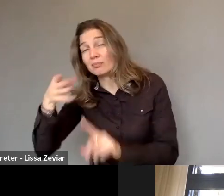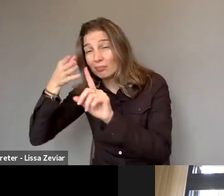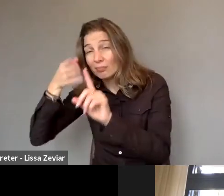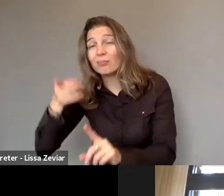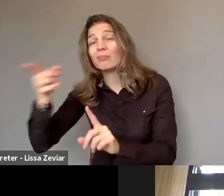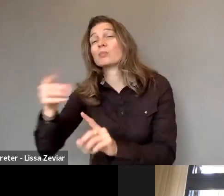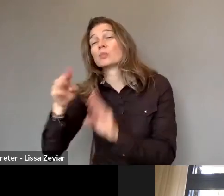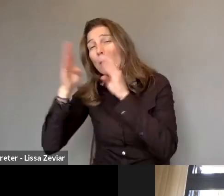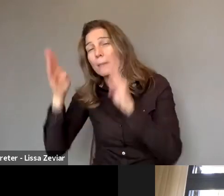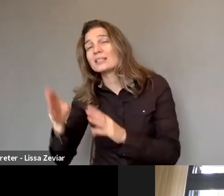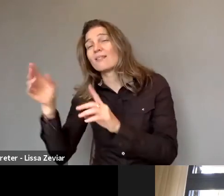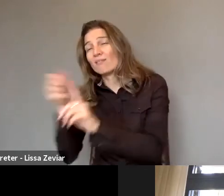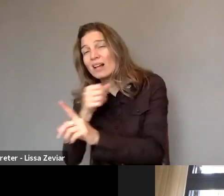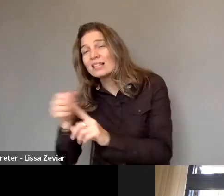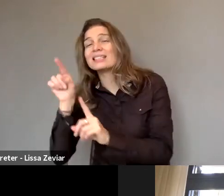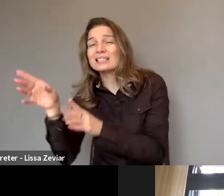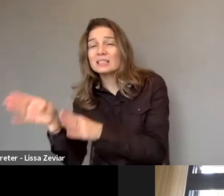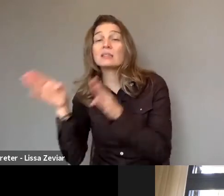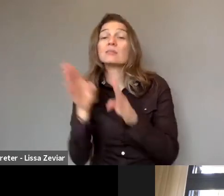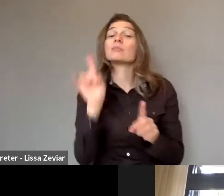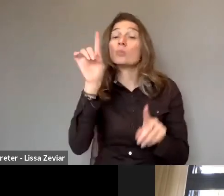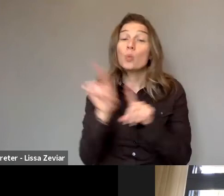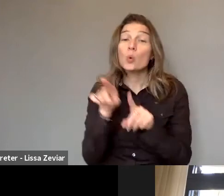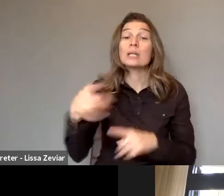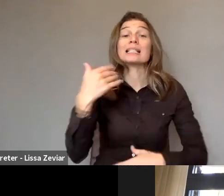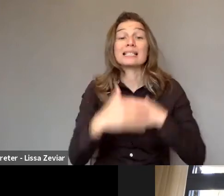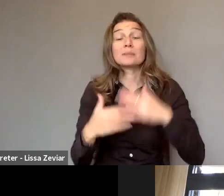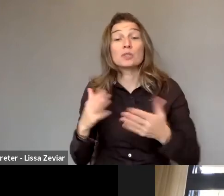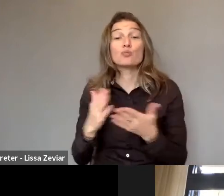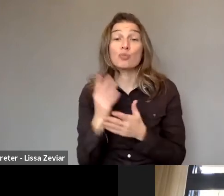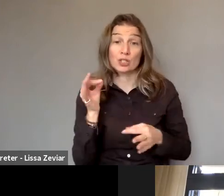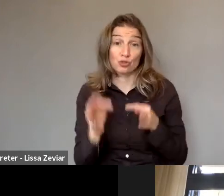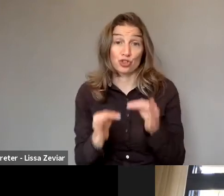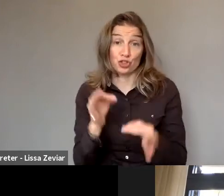the upcoming Disability rights strategy that we're working on